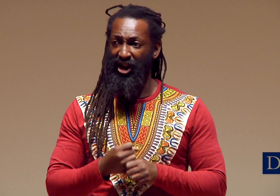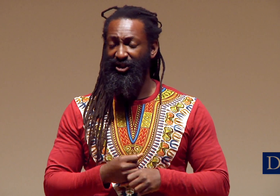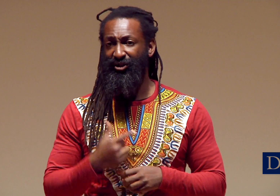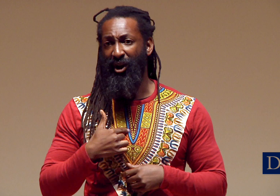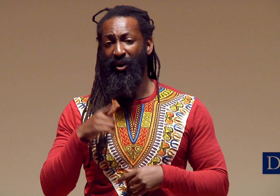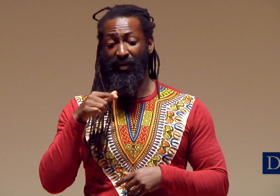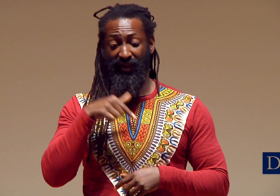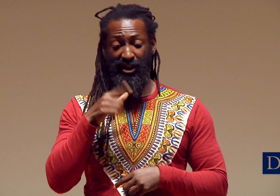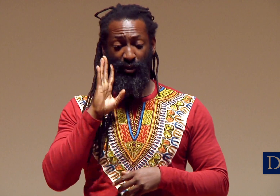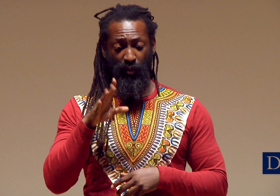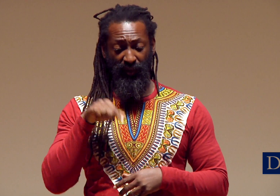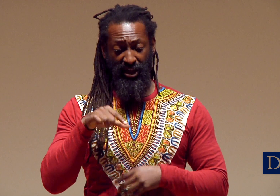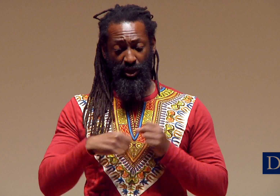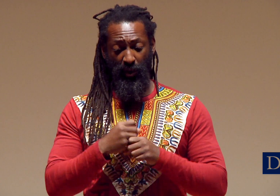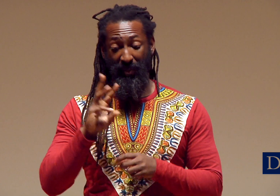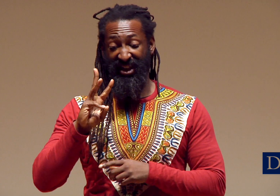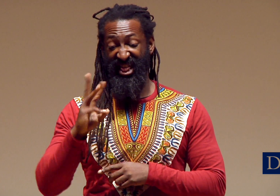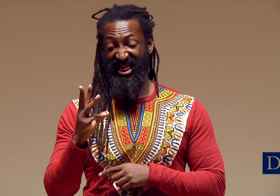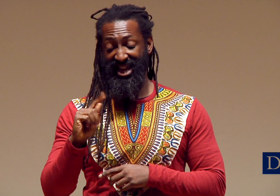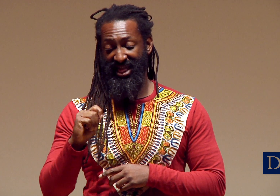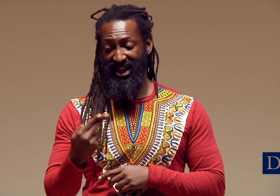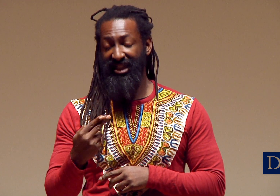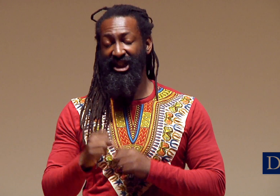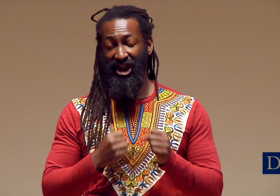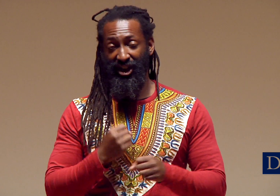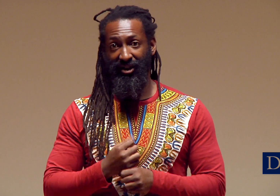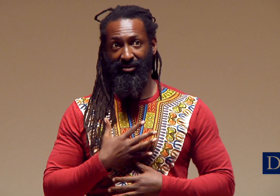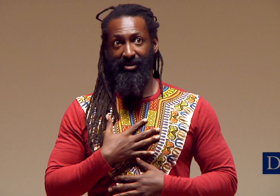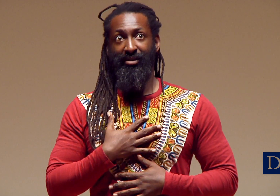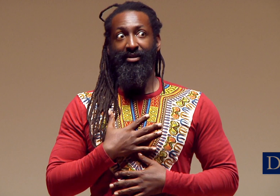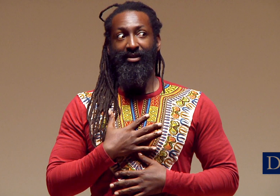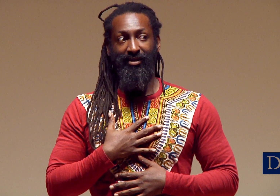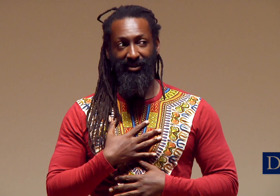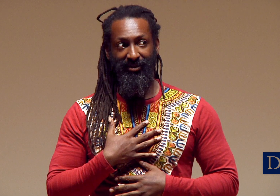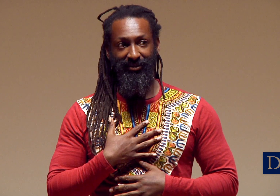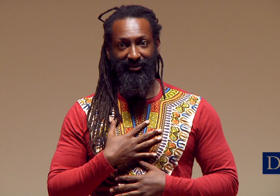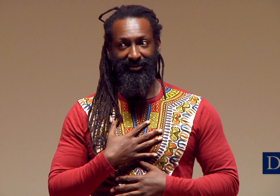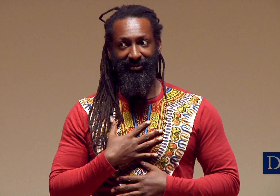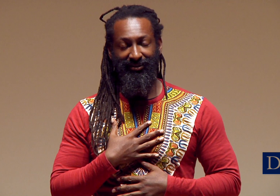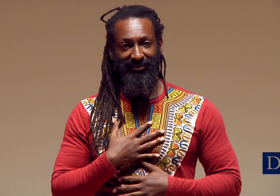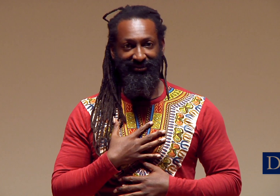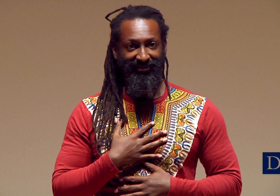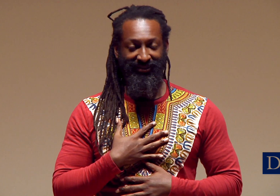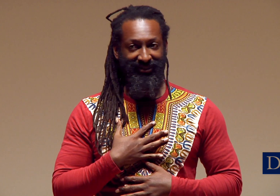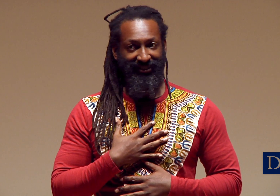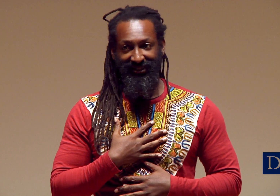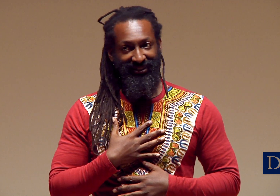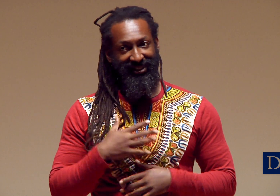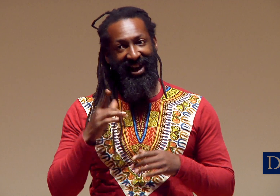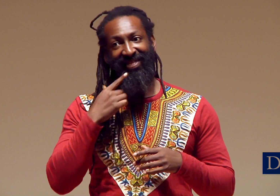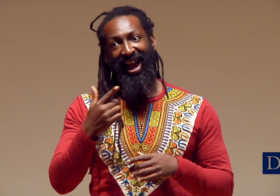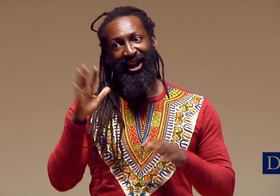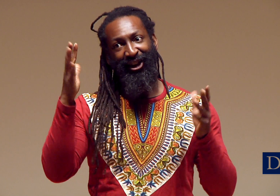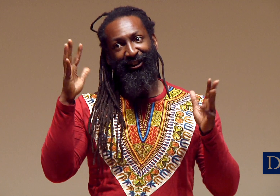We have more this year. So this year will be the sixth year. Wow.